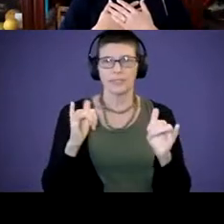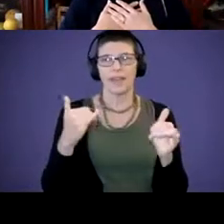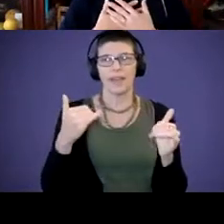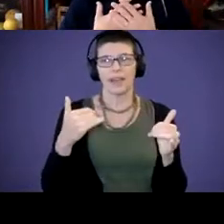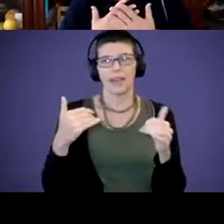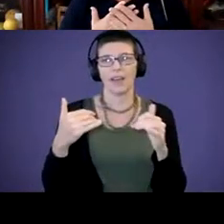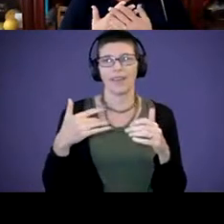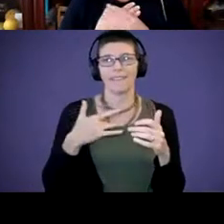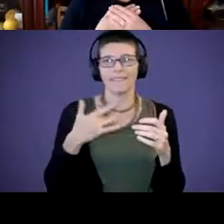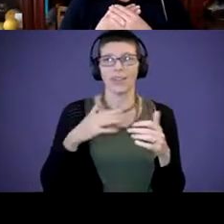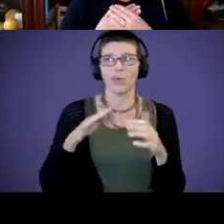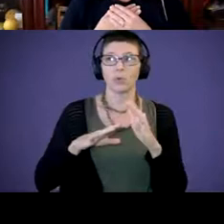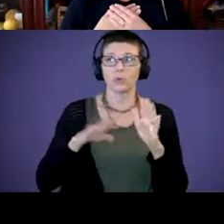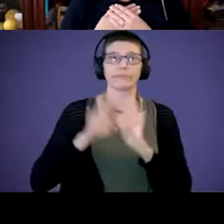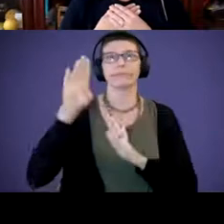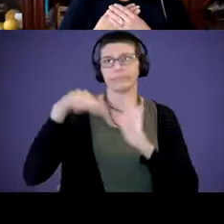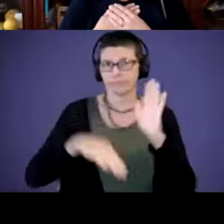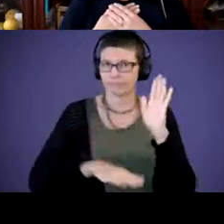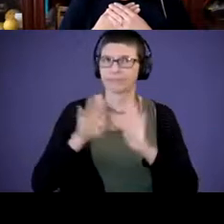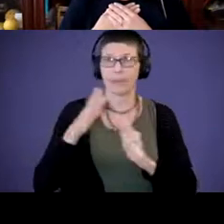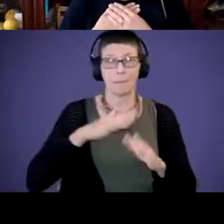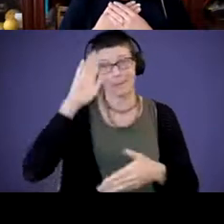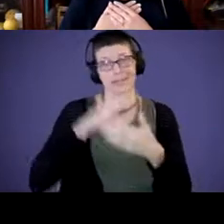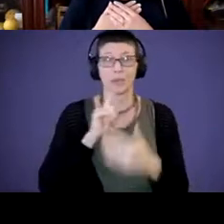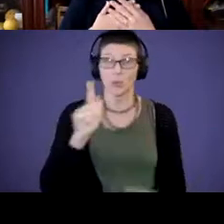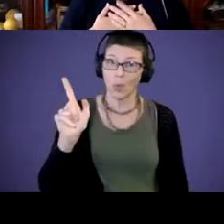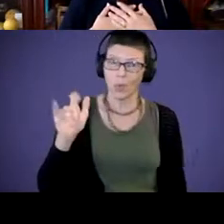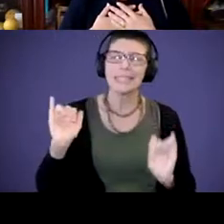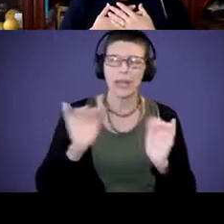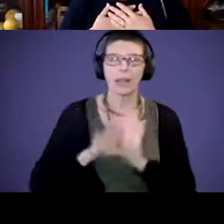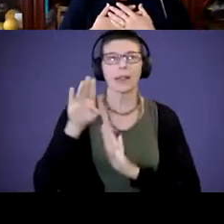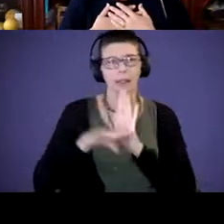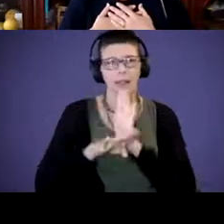and I've got a 21 year old. But it's a common experience for families